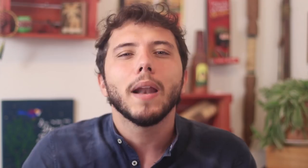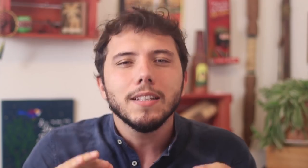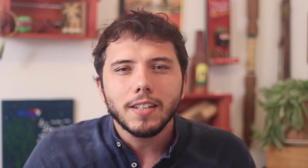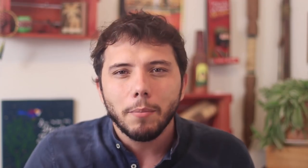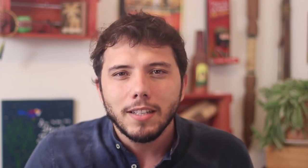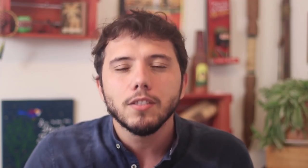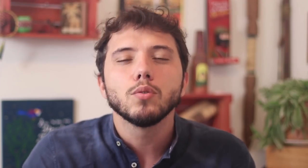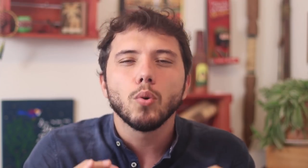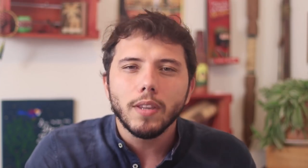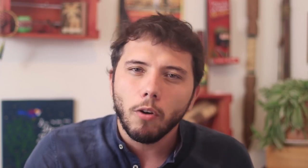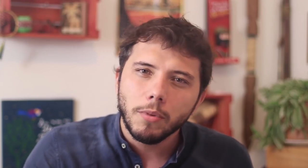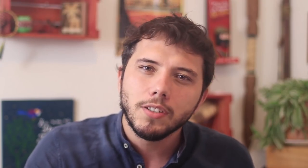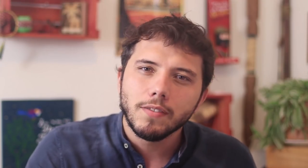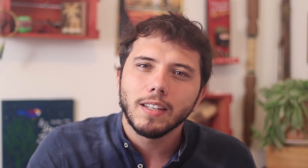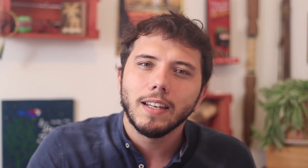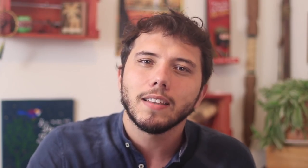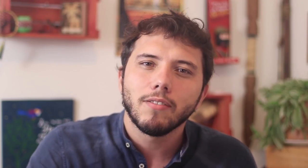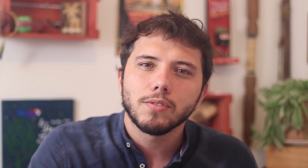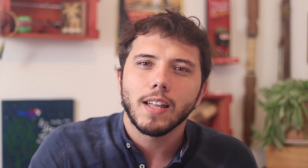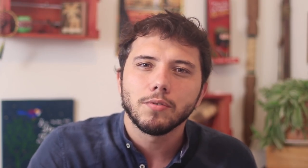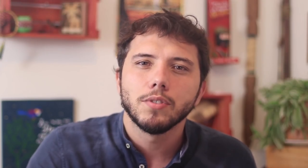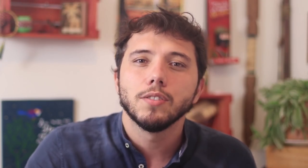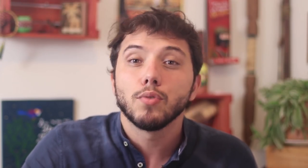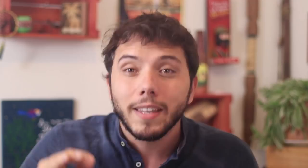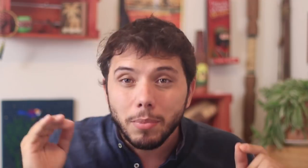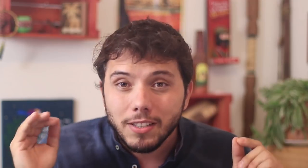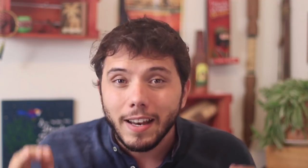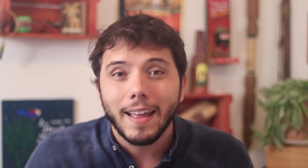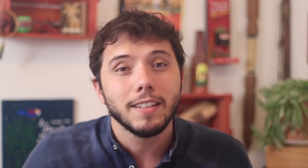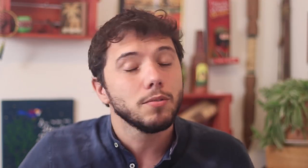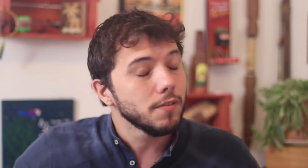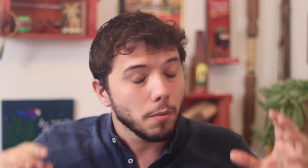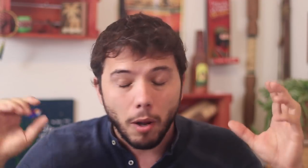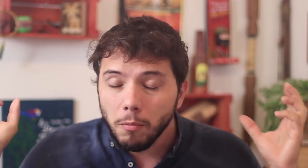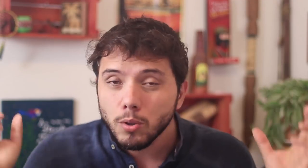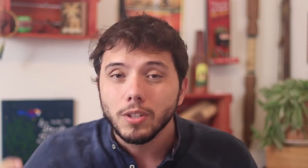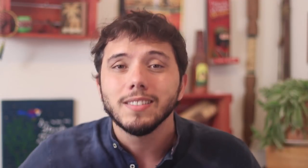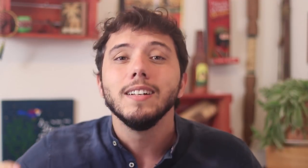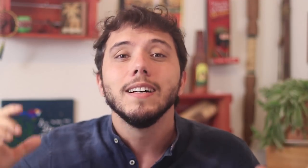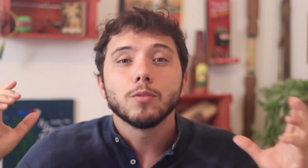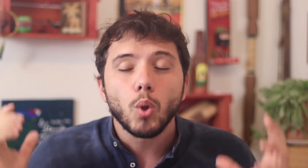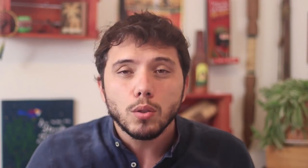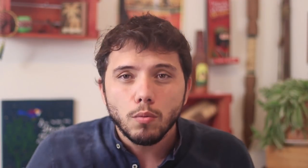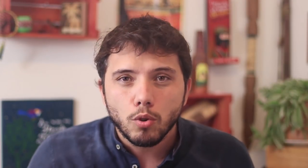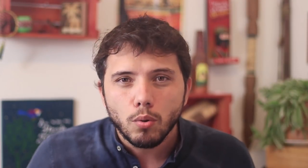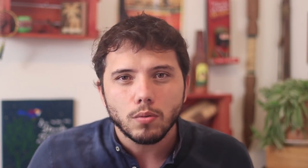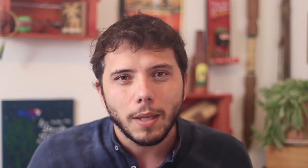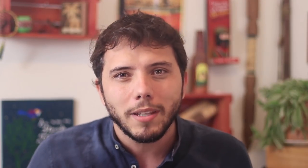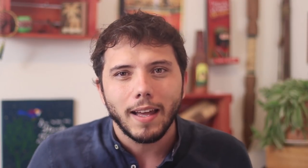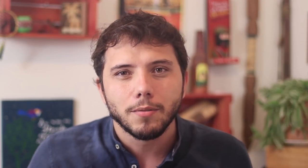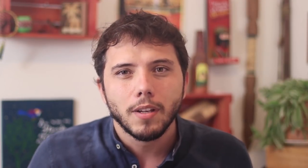Practically all his entourage that was with him in the US, his right hand people, including his own personal driver, EVERYONE contaminated.